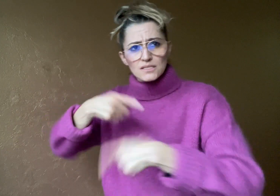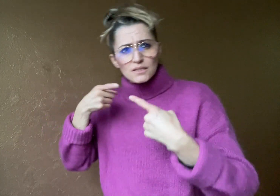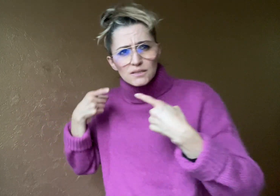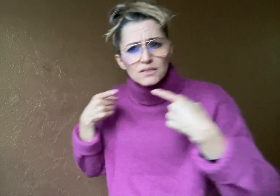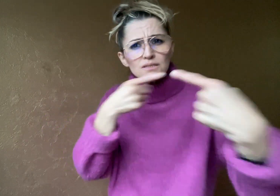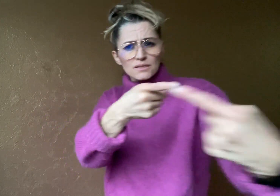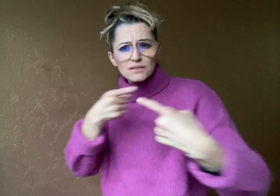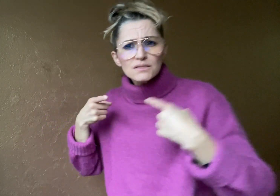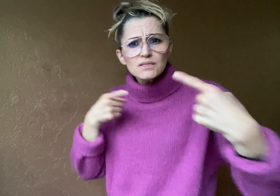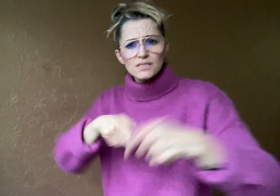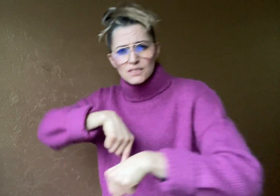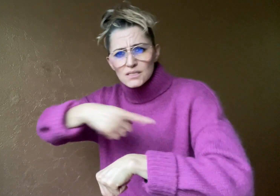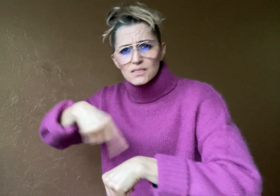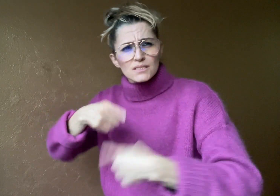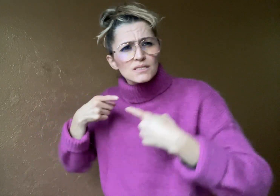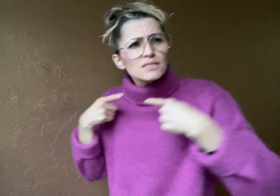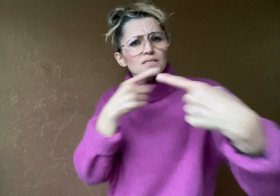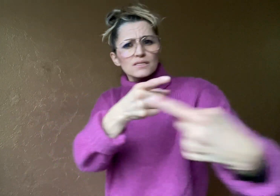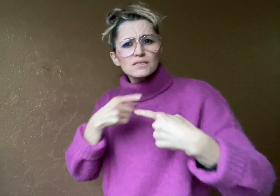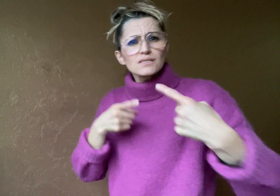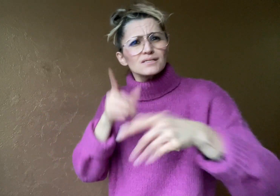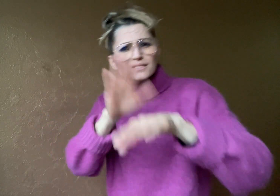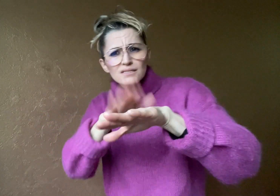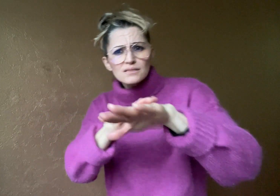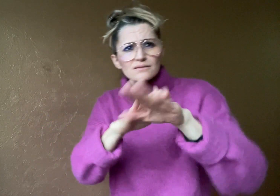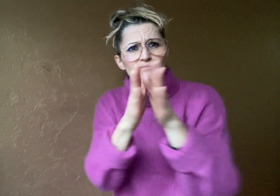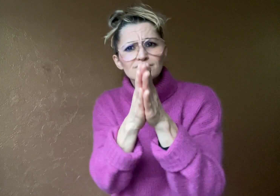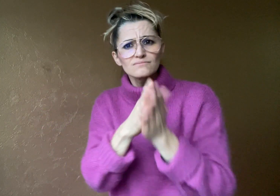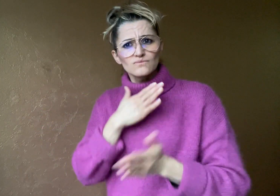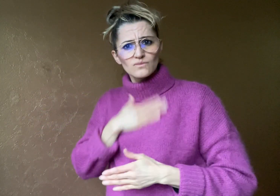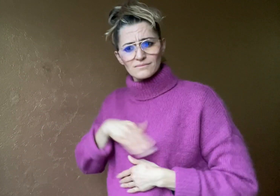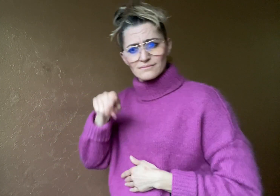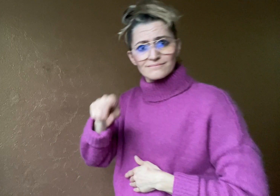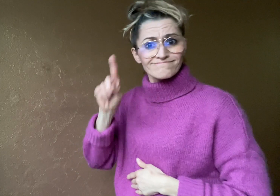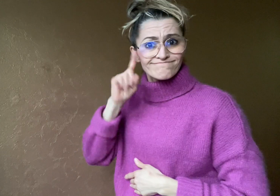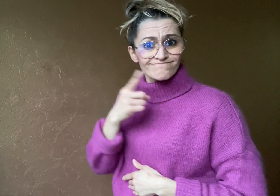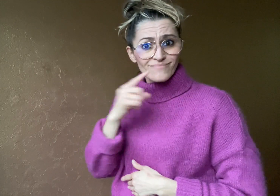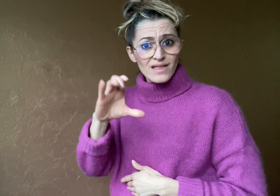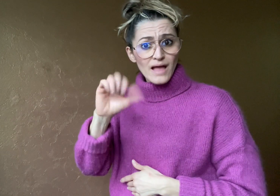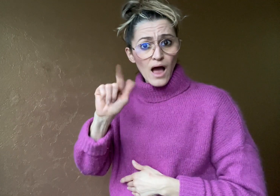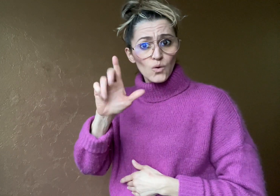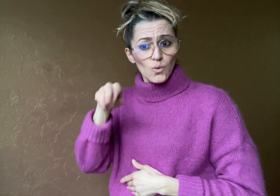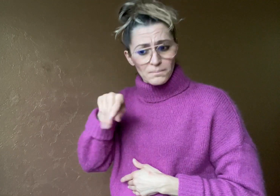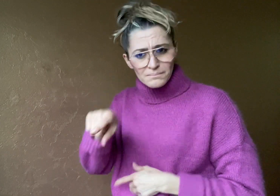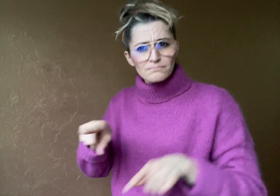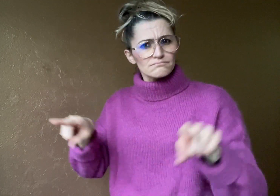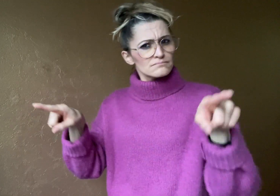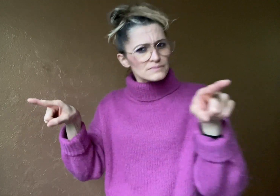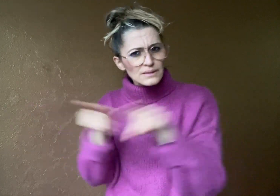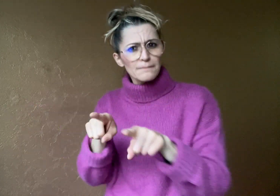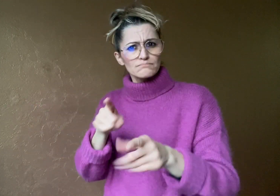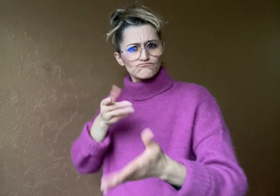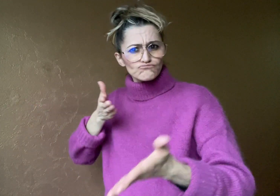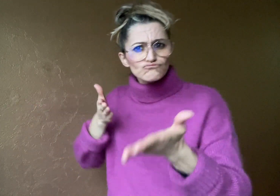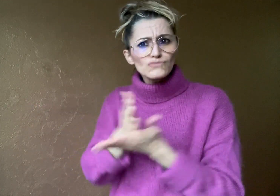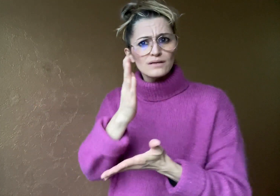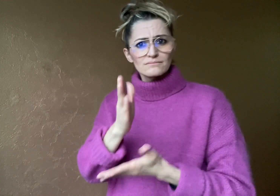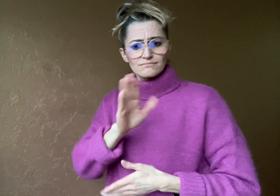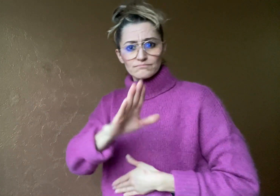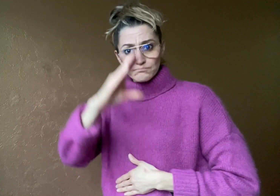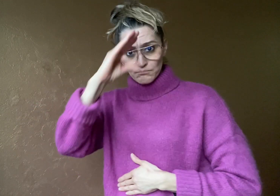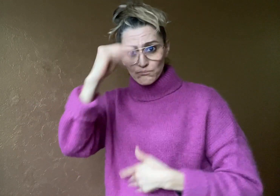to ensure that Calum has the same rights as his brother.